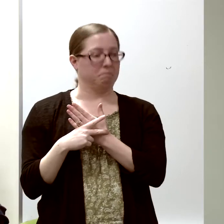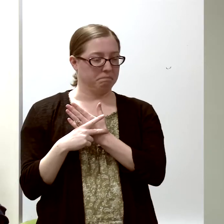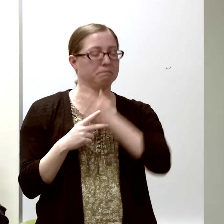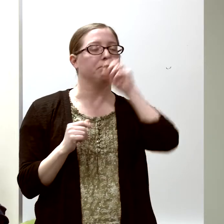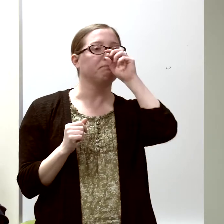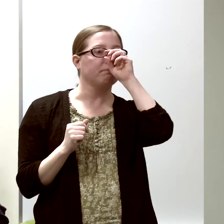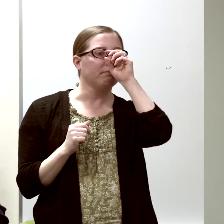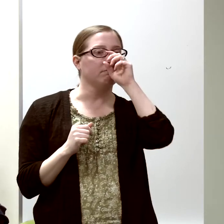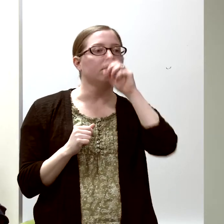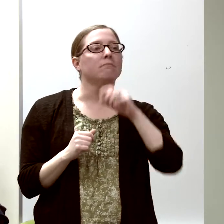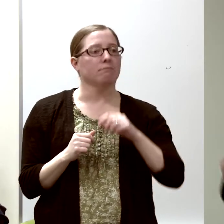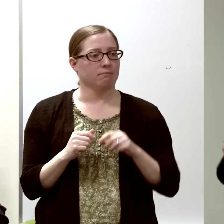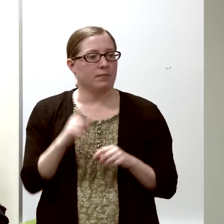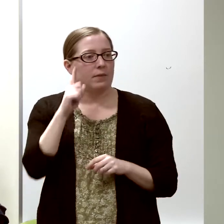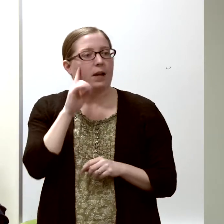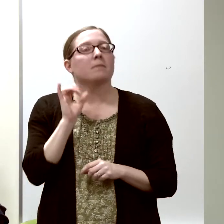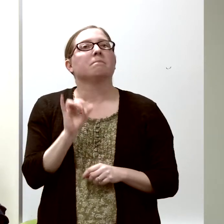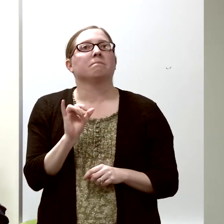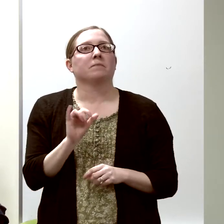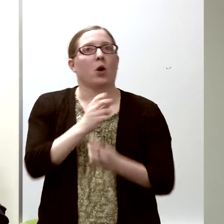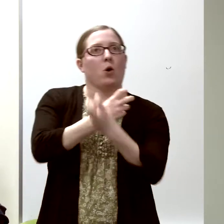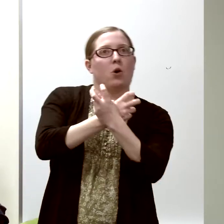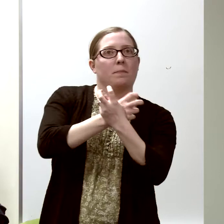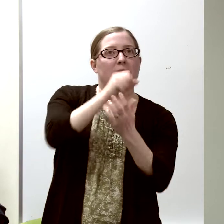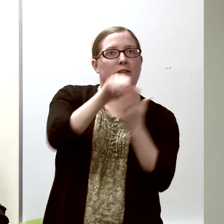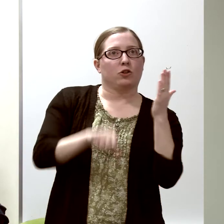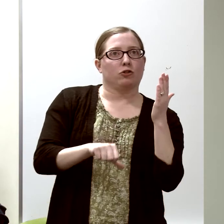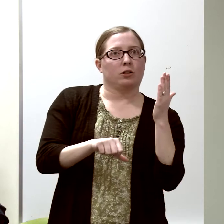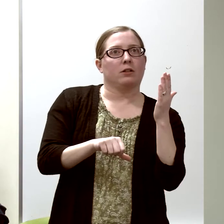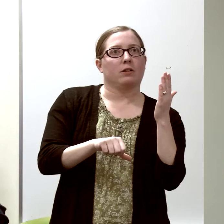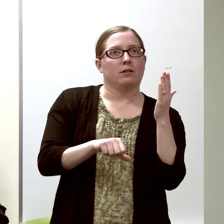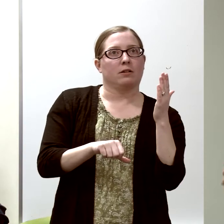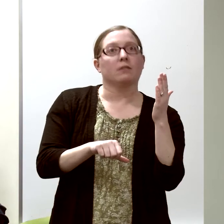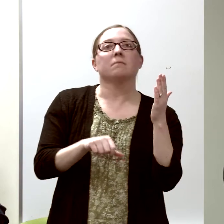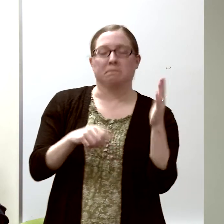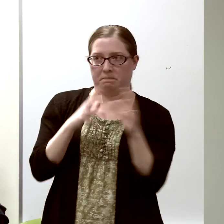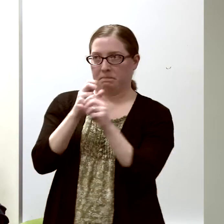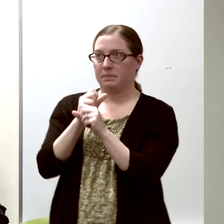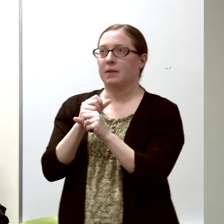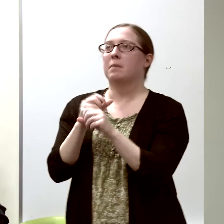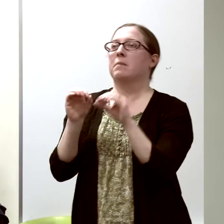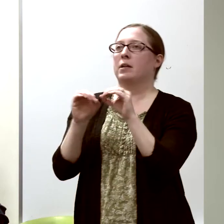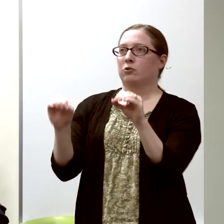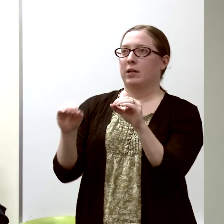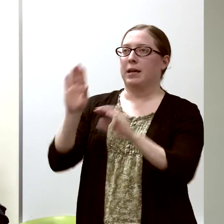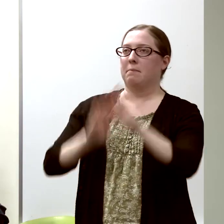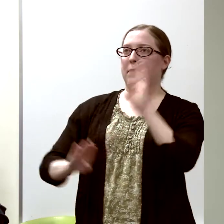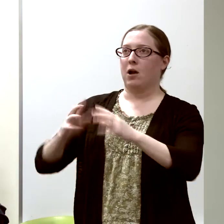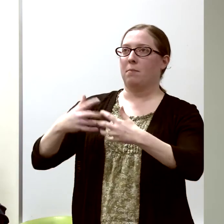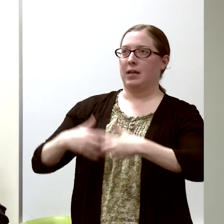and I thought, "OK. "I'm gonna be an orthopedic surgeon. "I have my degree in Biomechanics."